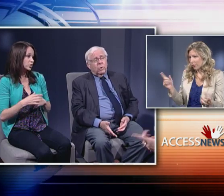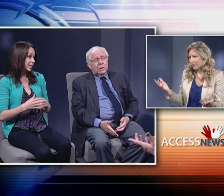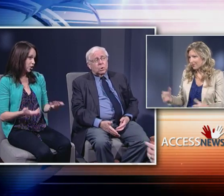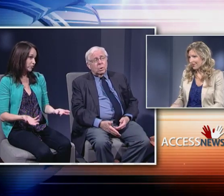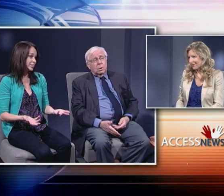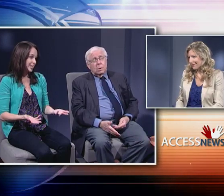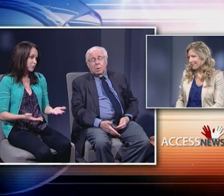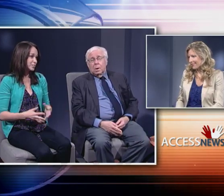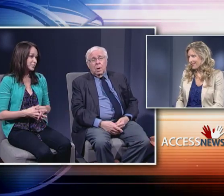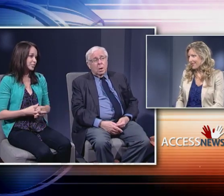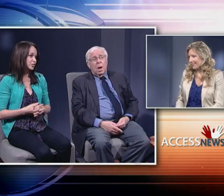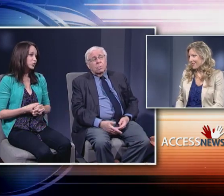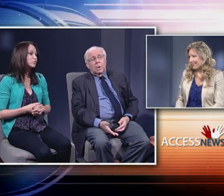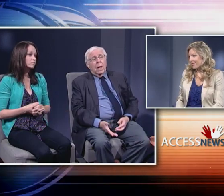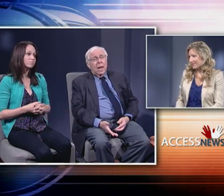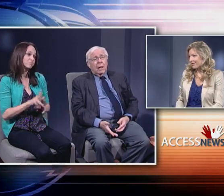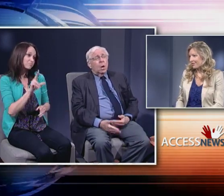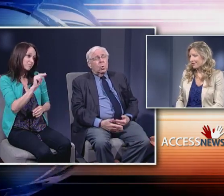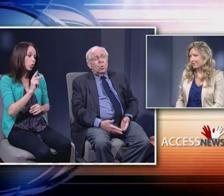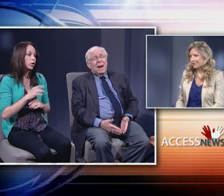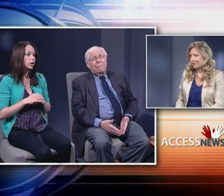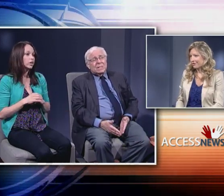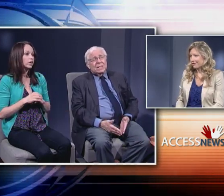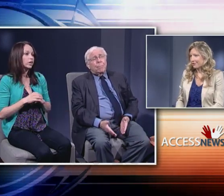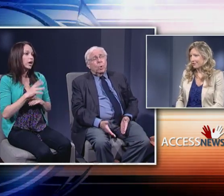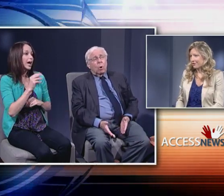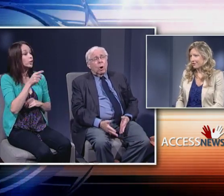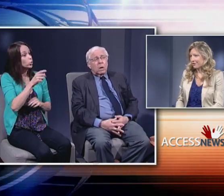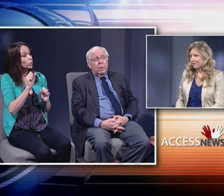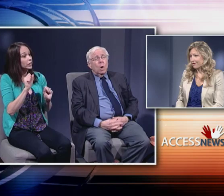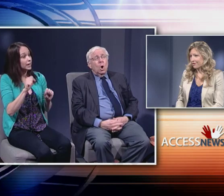And obviously that wasn't successful? No, anyhow, you can have a separate argument.